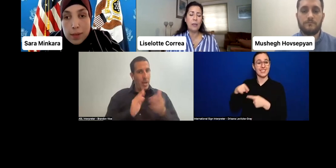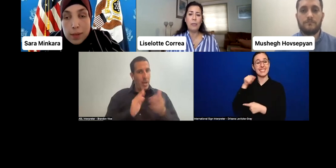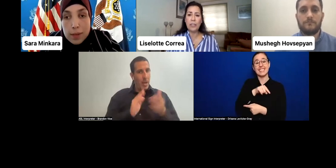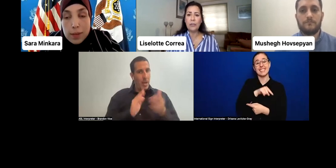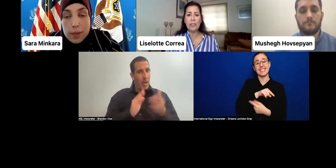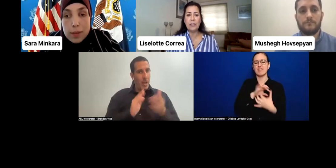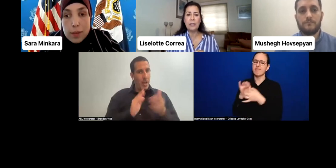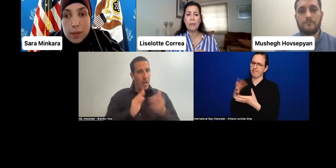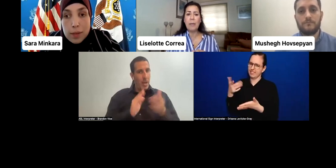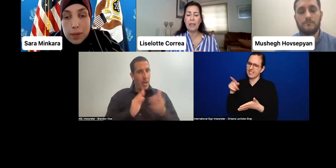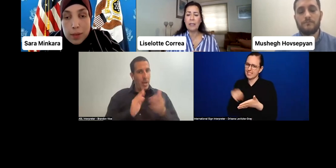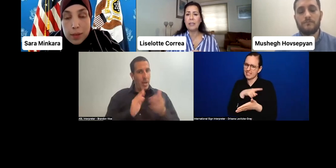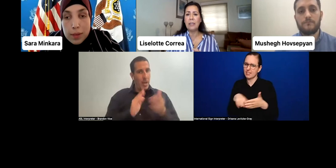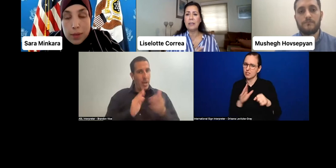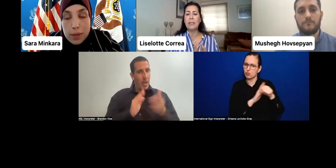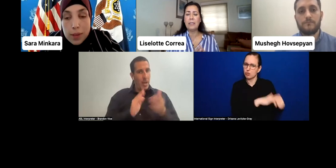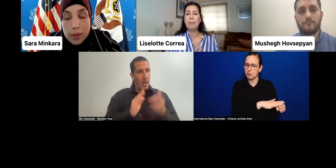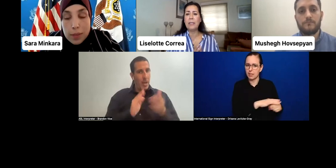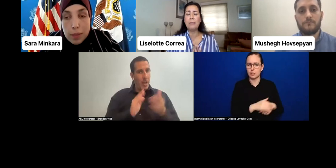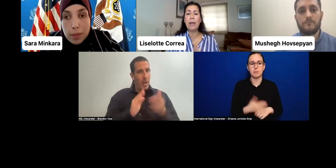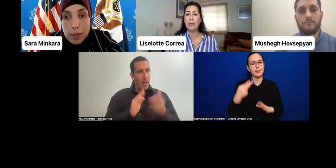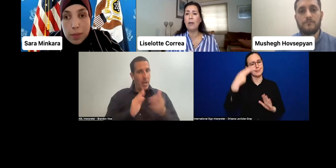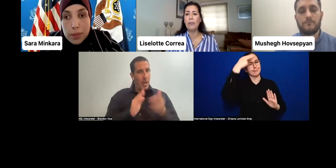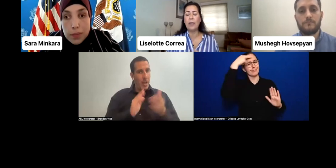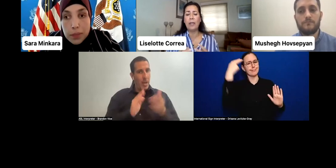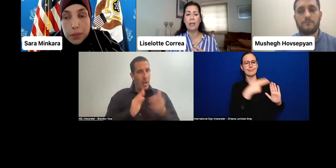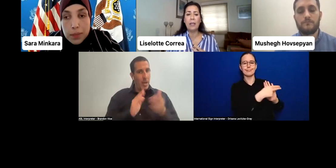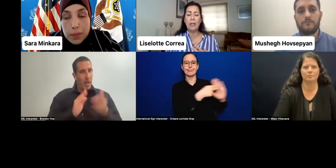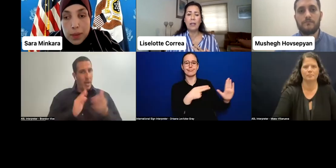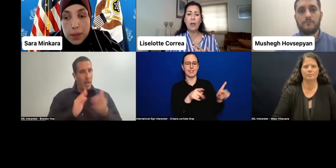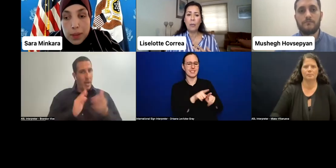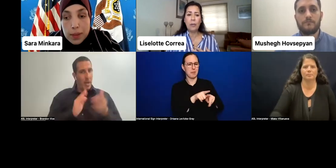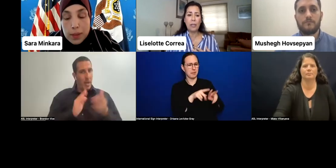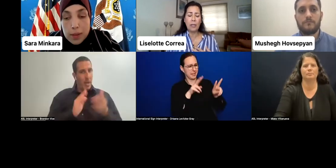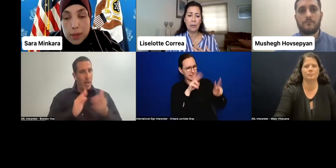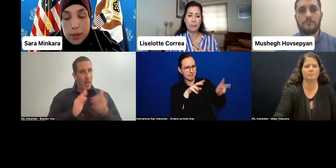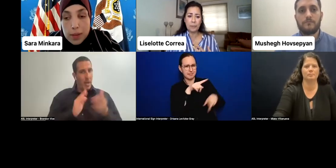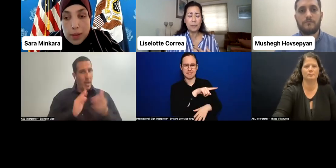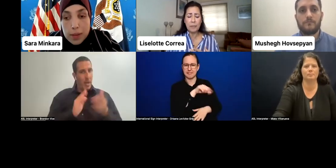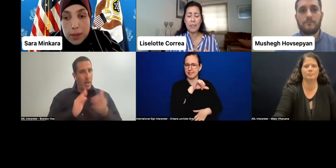prejudices and bias is part of the common--